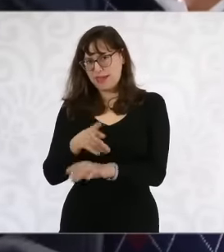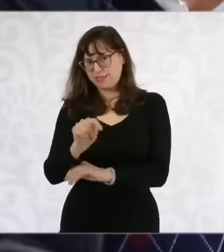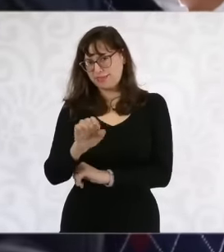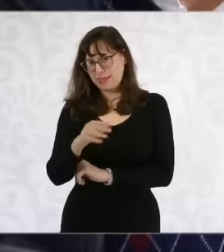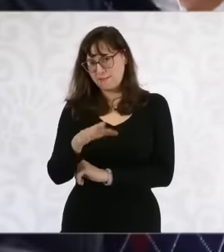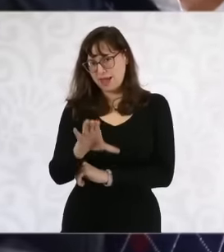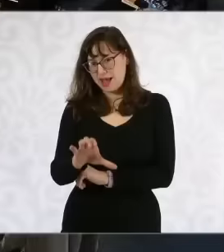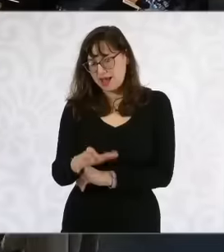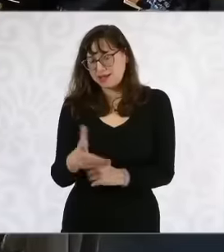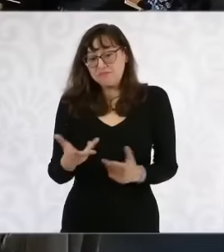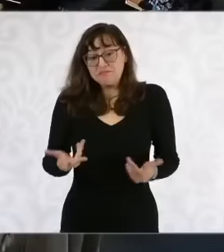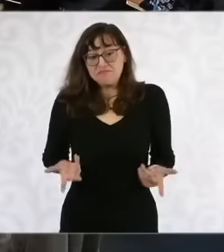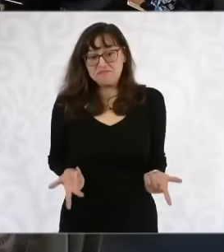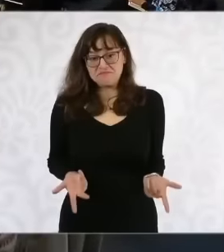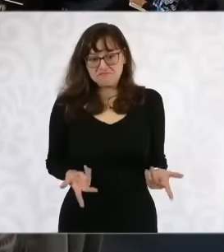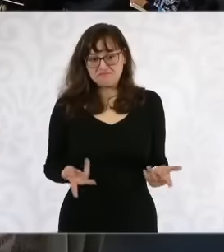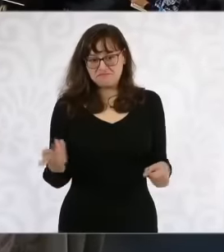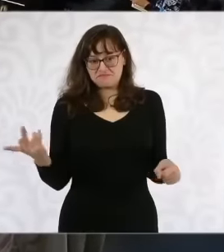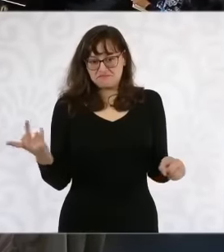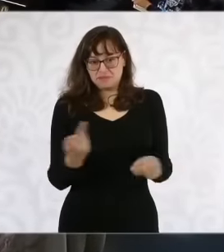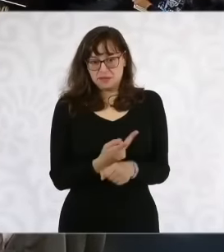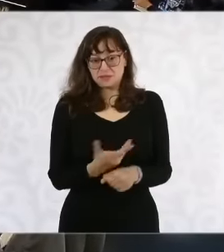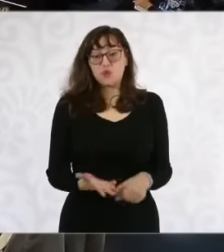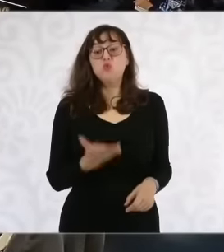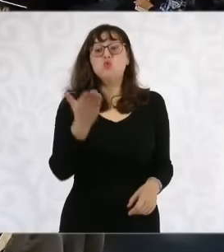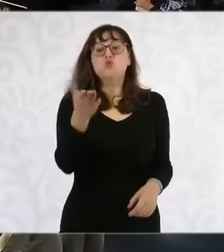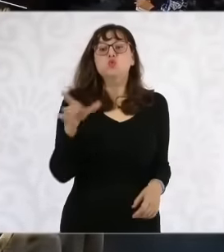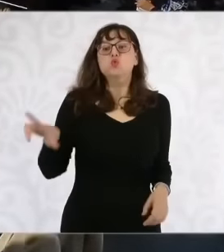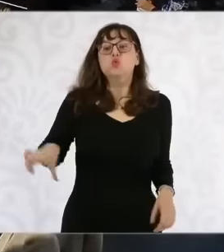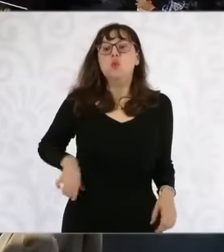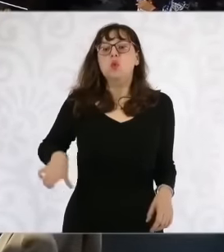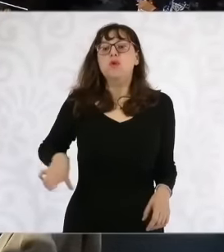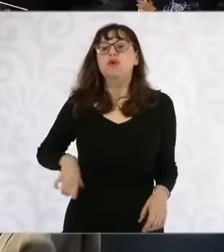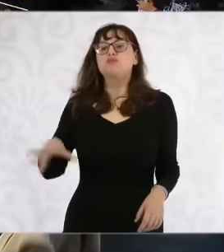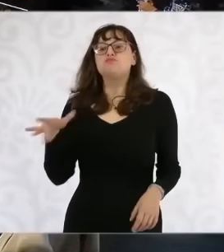the results, what her government could expect. It is expected that the